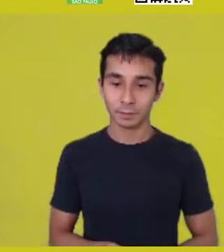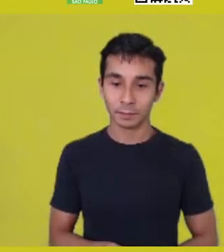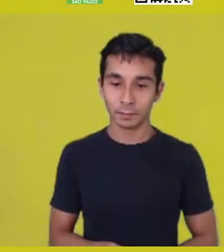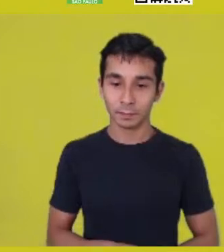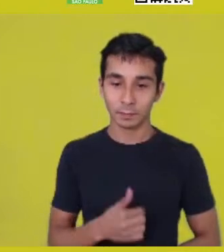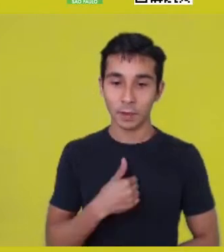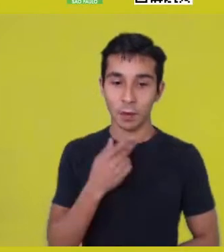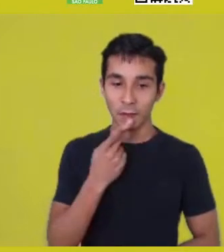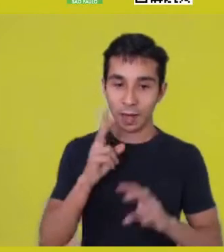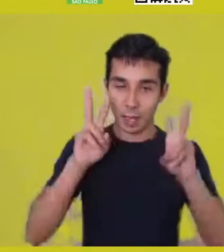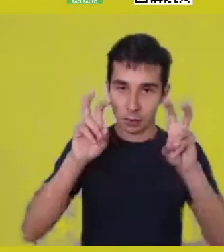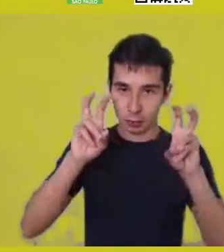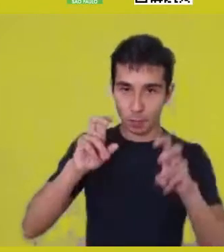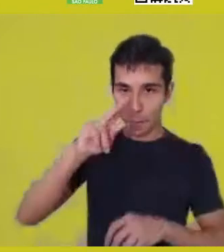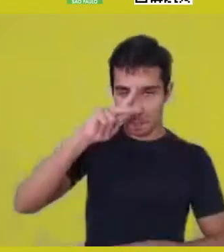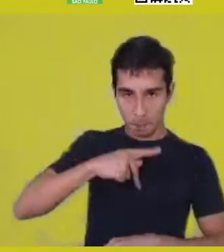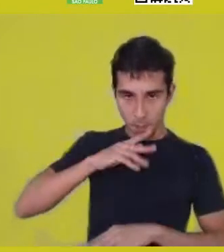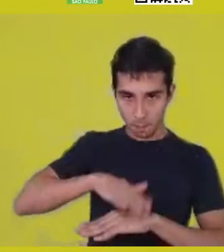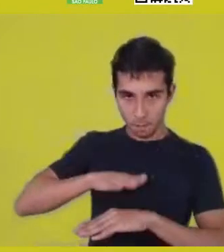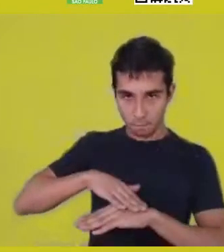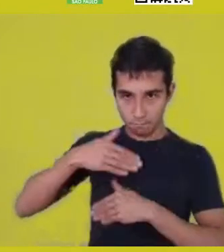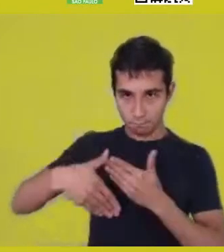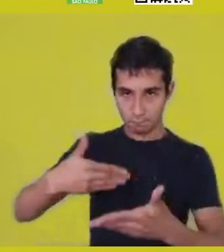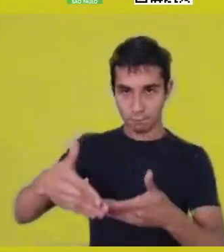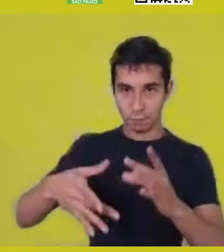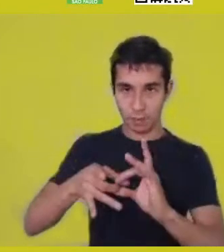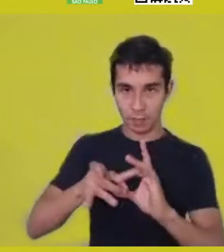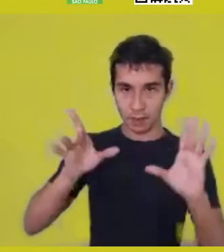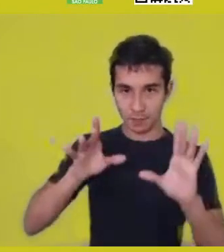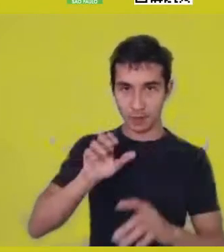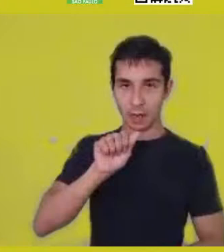was what I said in the beginning, when I presented the idea